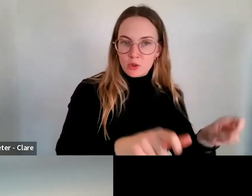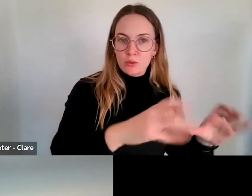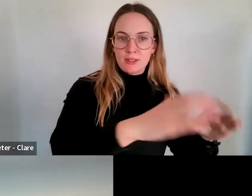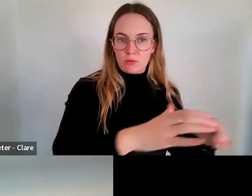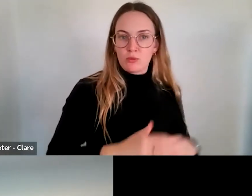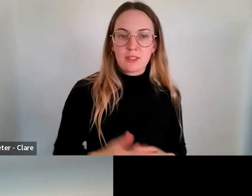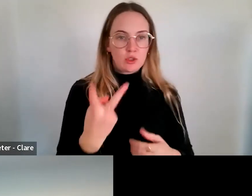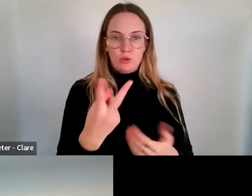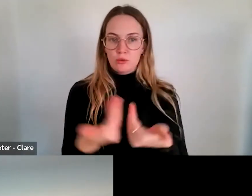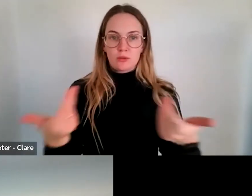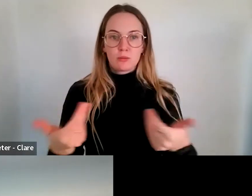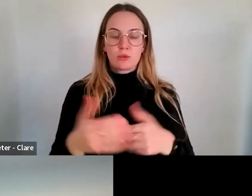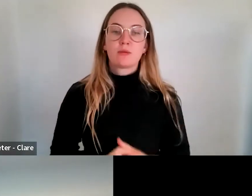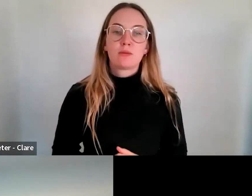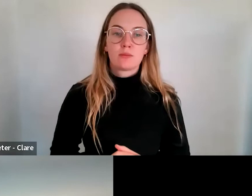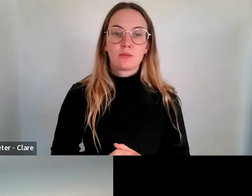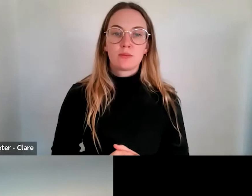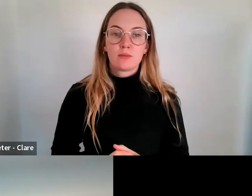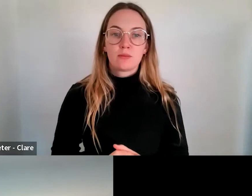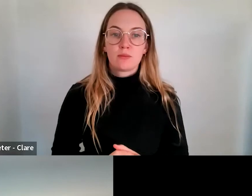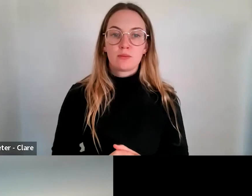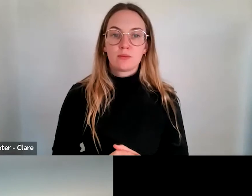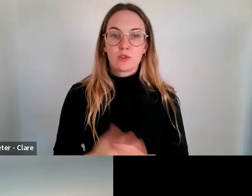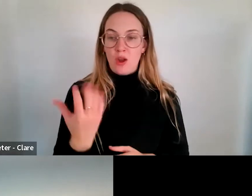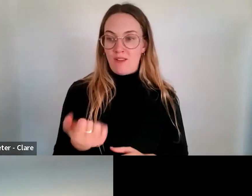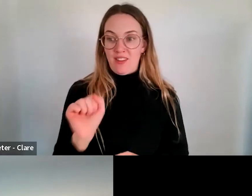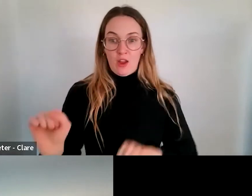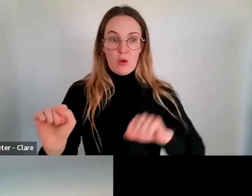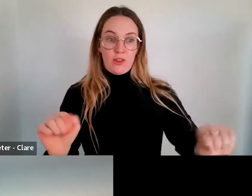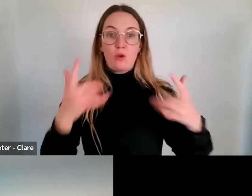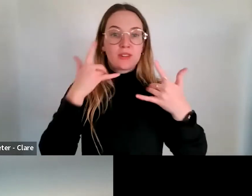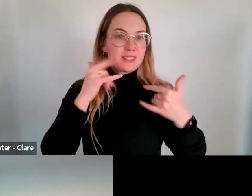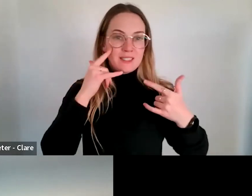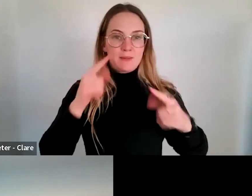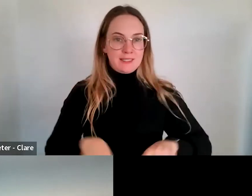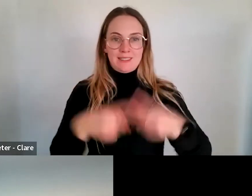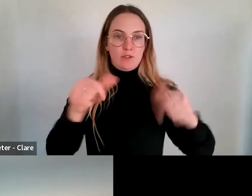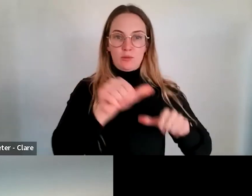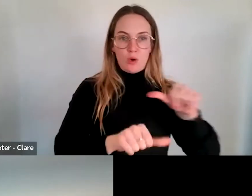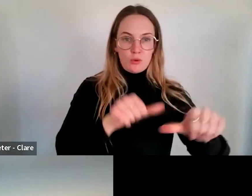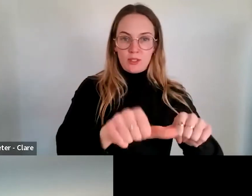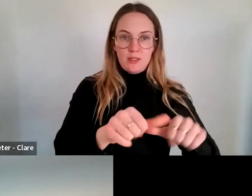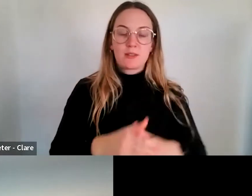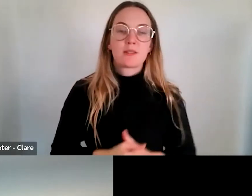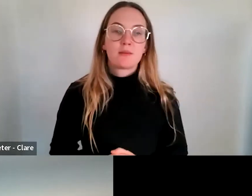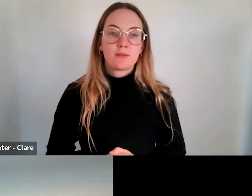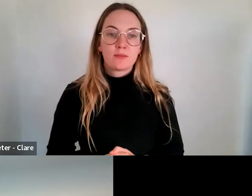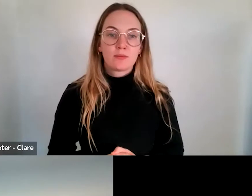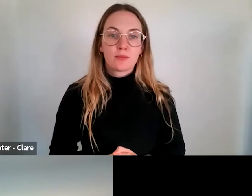They are - they're their own assessment process in that sense. But I